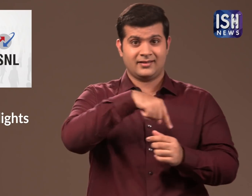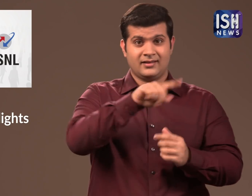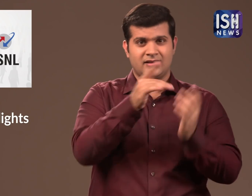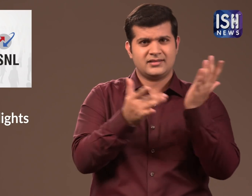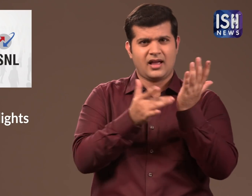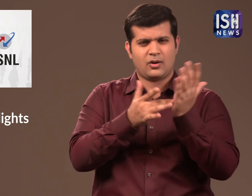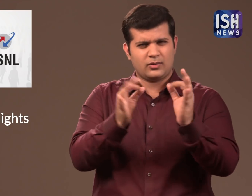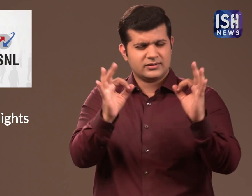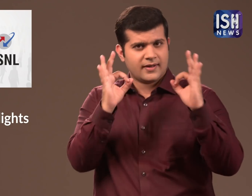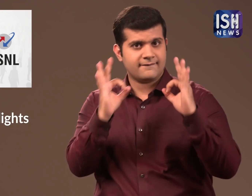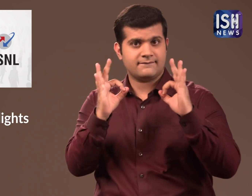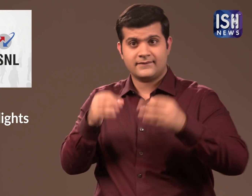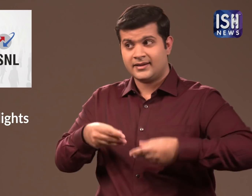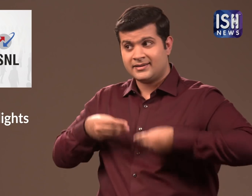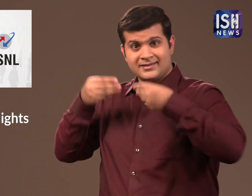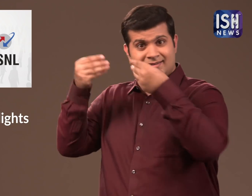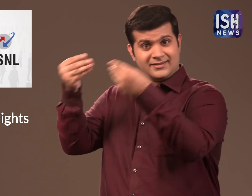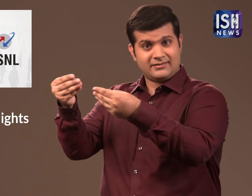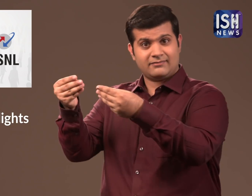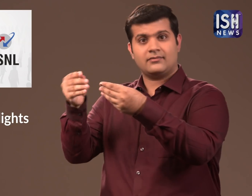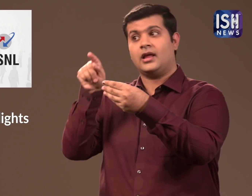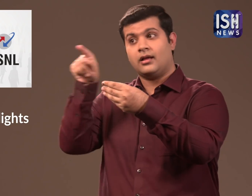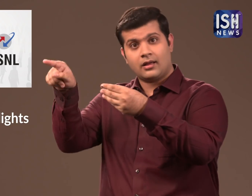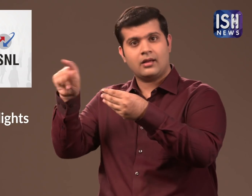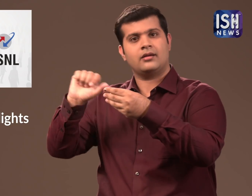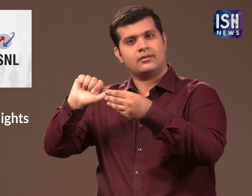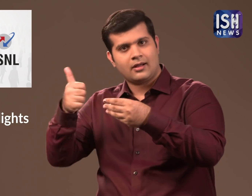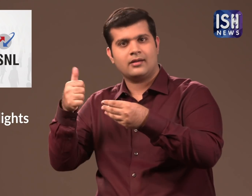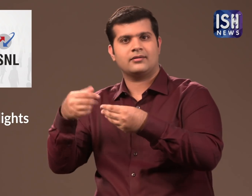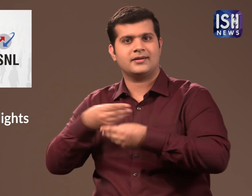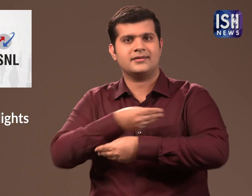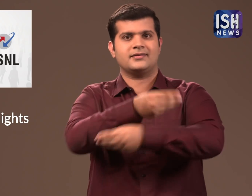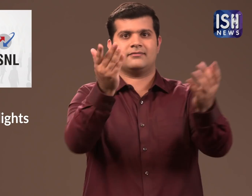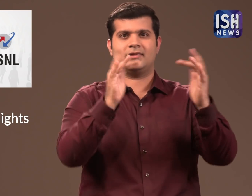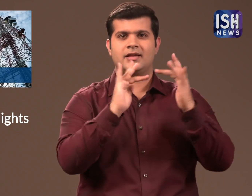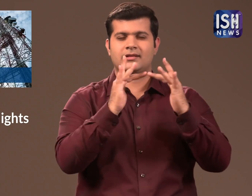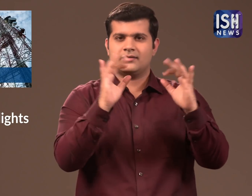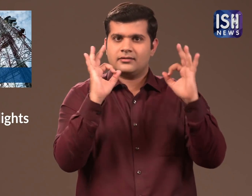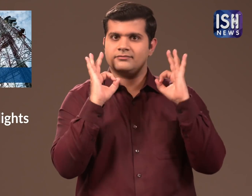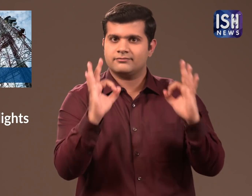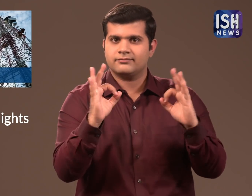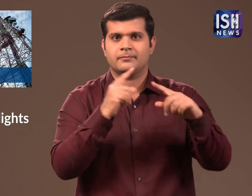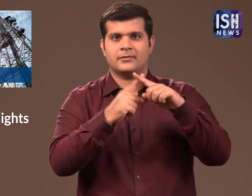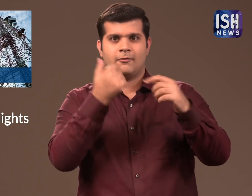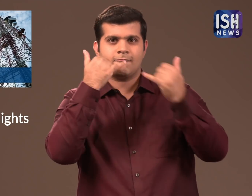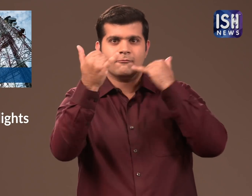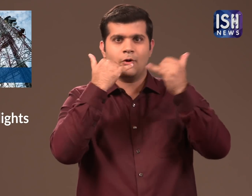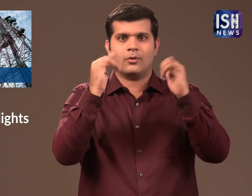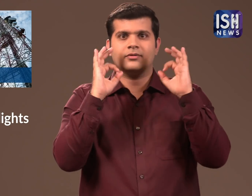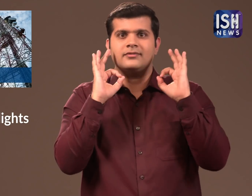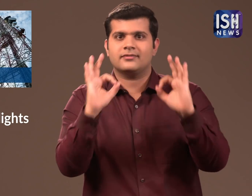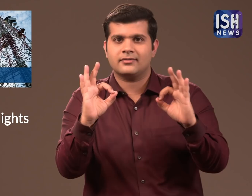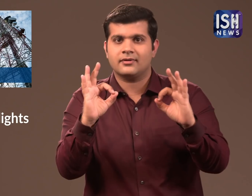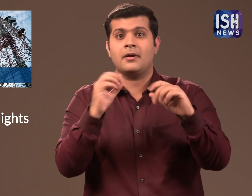by giving them the technological resources to provide better internet and communication services.